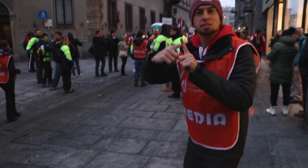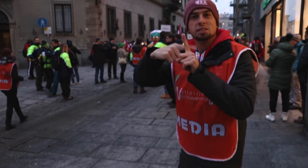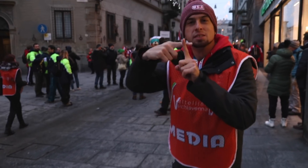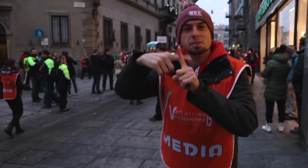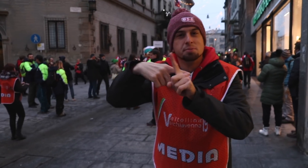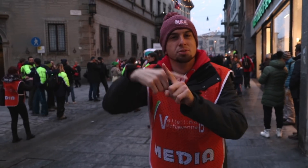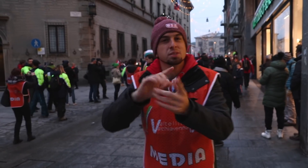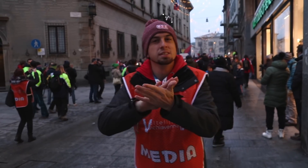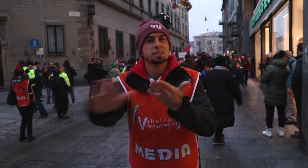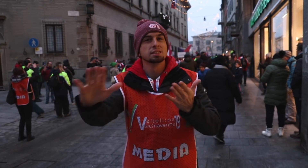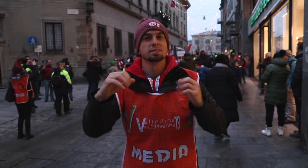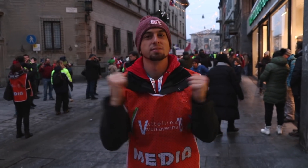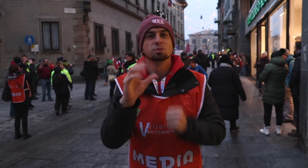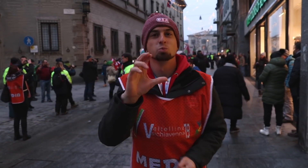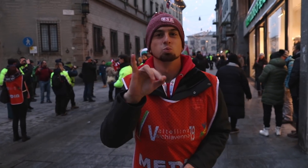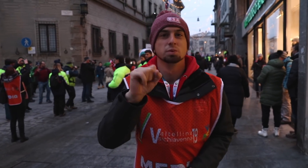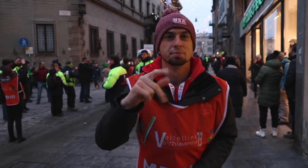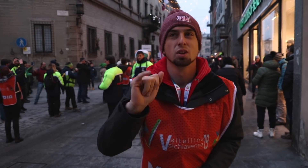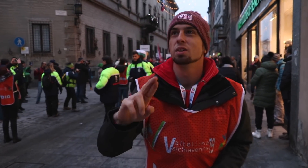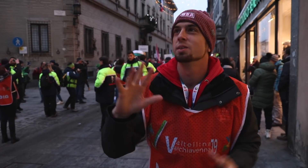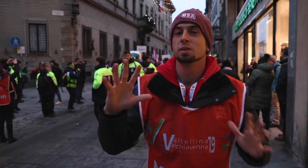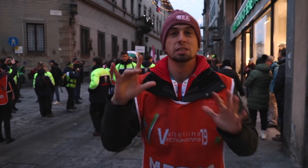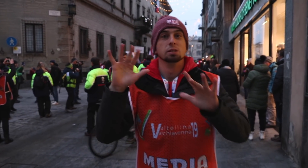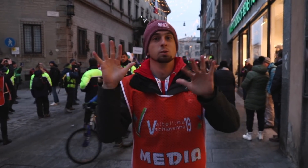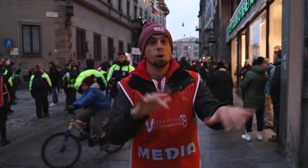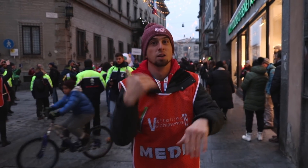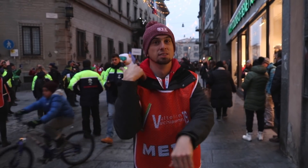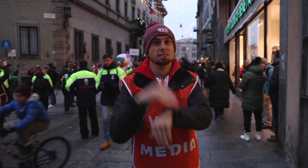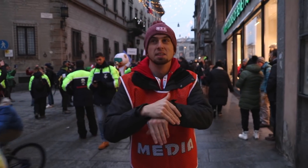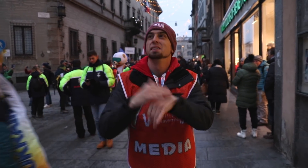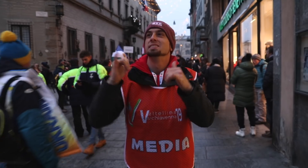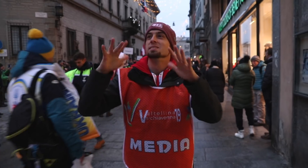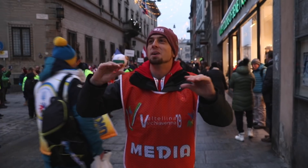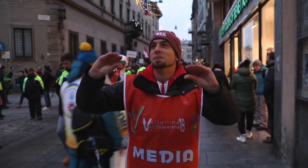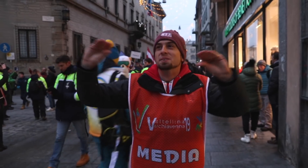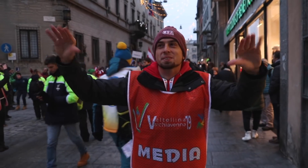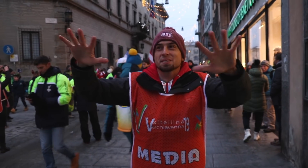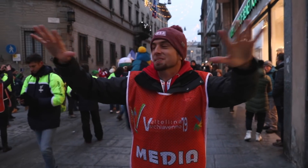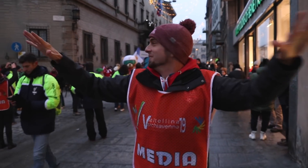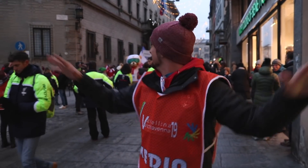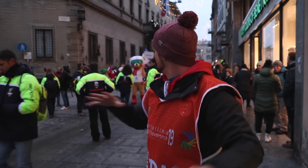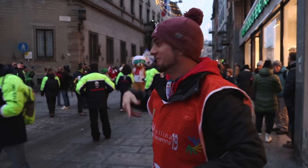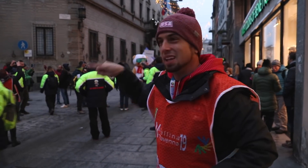The temperature is nice with crisp air. It snowed last night so there's some snow around us.